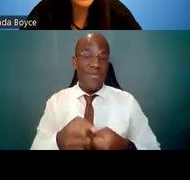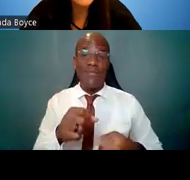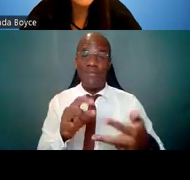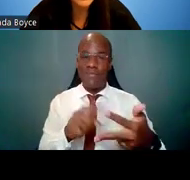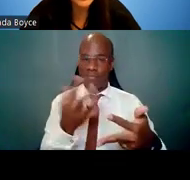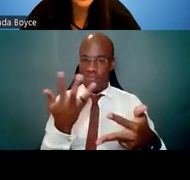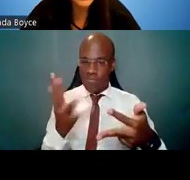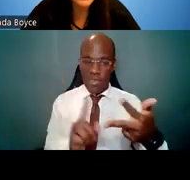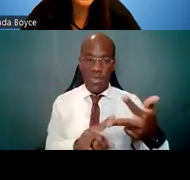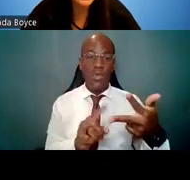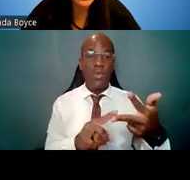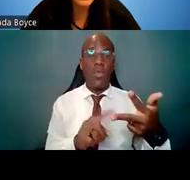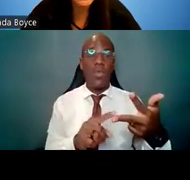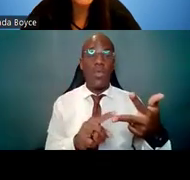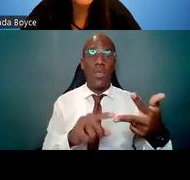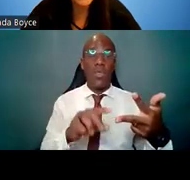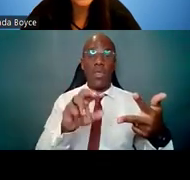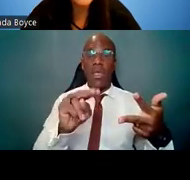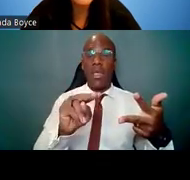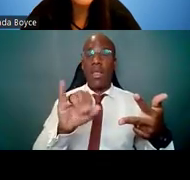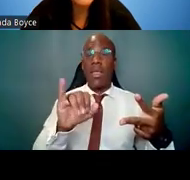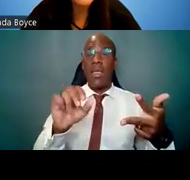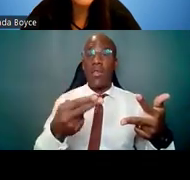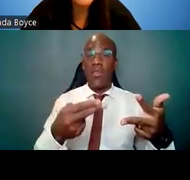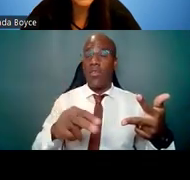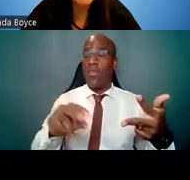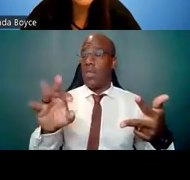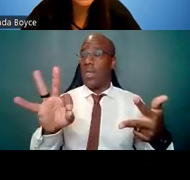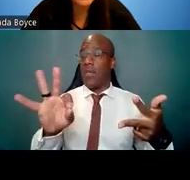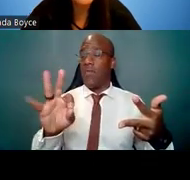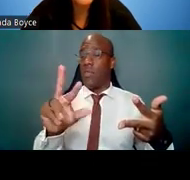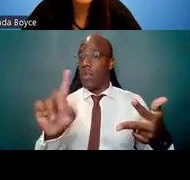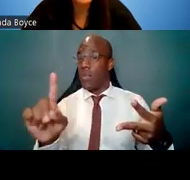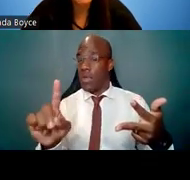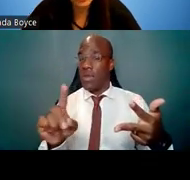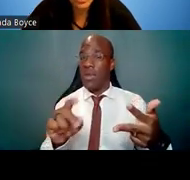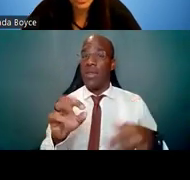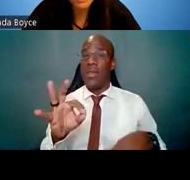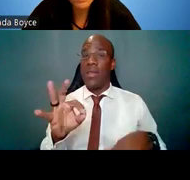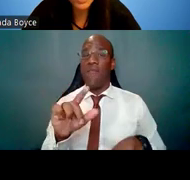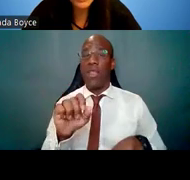is the NIH F31 fellowship to promote diversity.